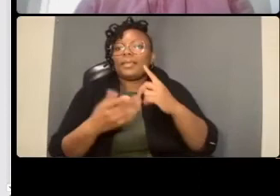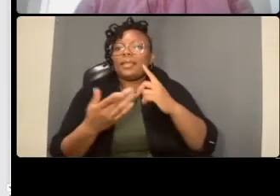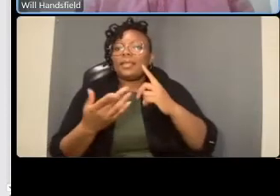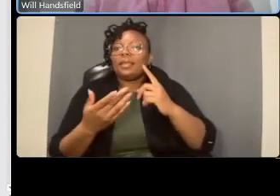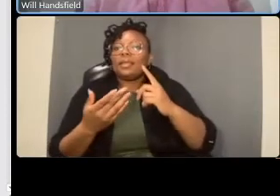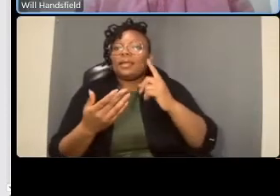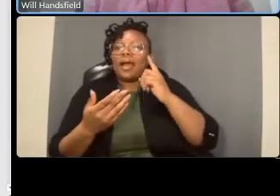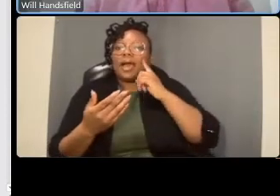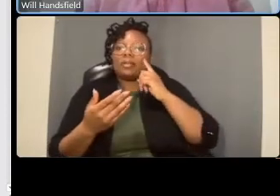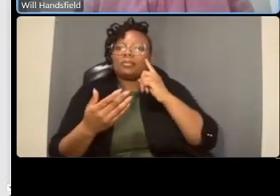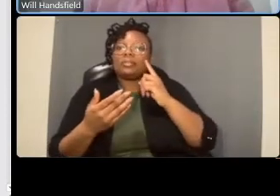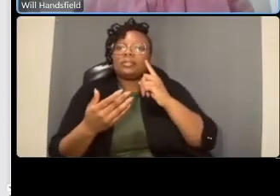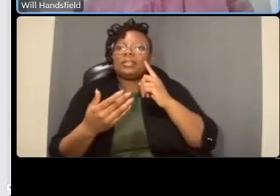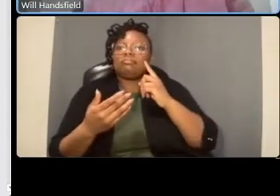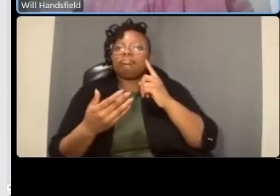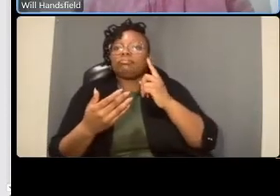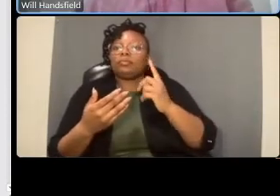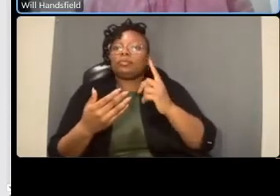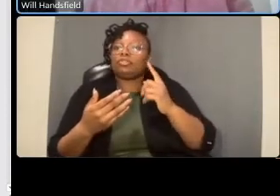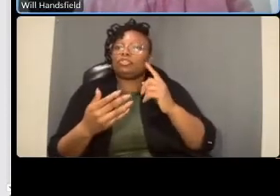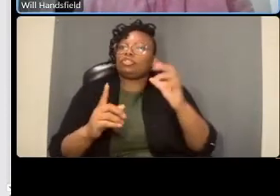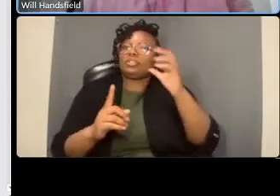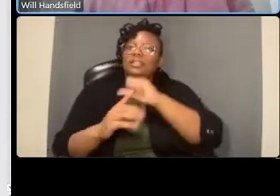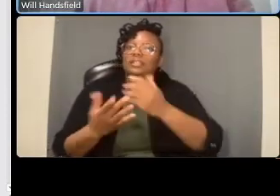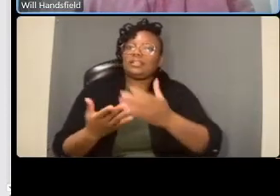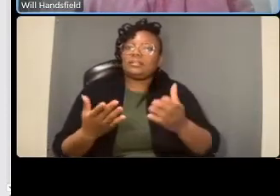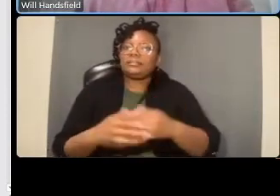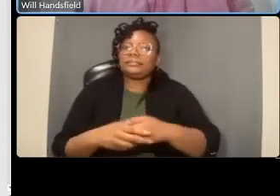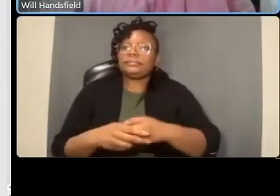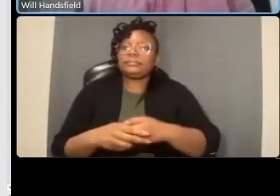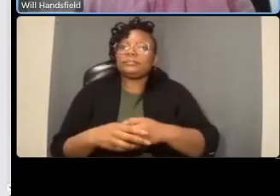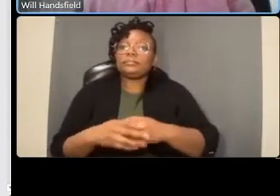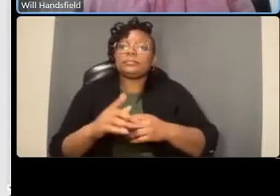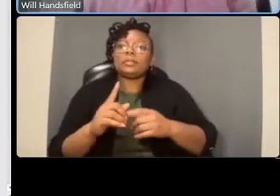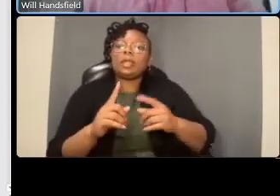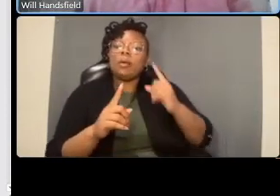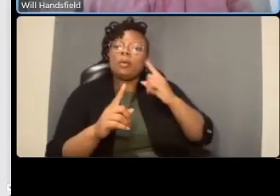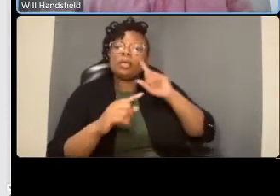traffic as well you're dumping a lot of cars onto secondary roads two lane roads and what i'm trying